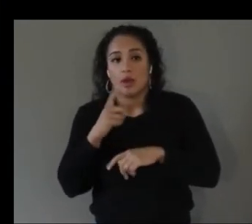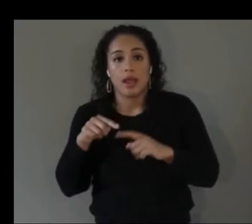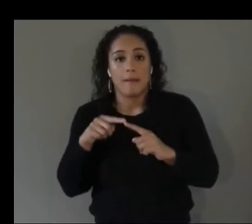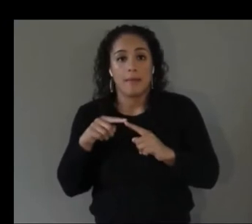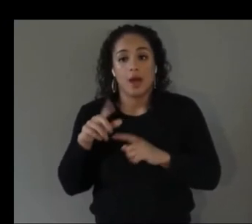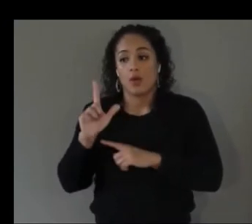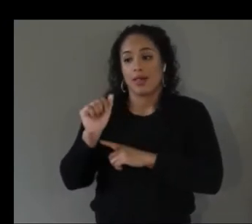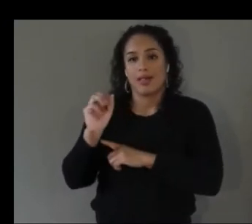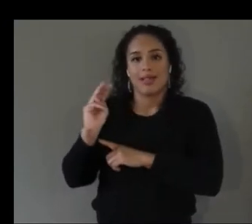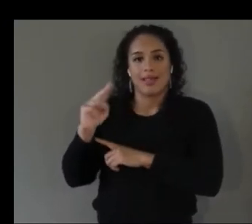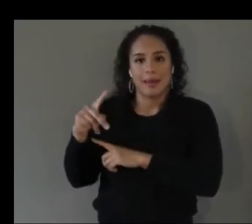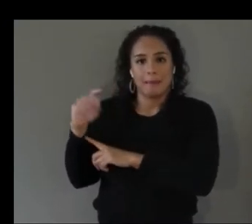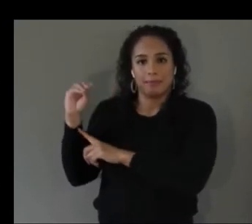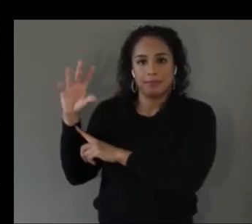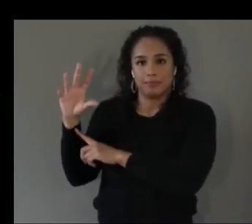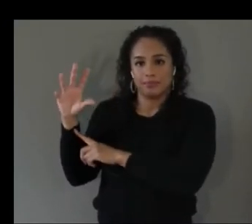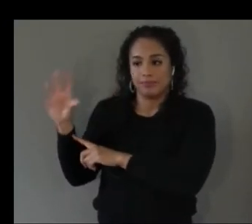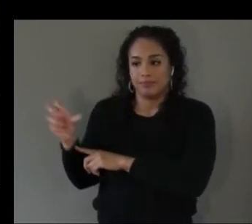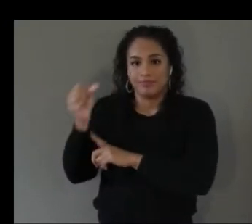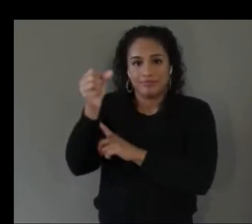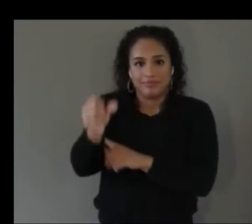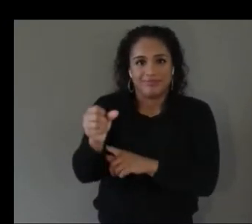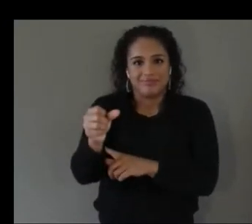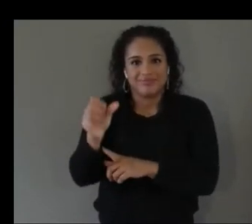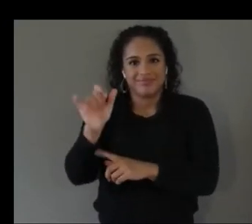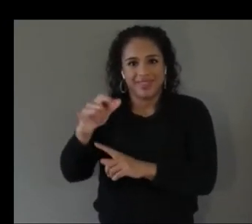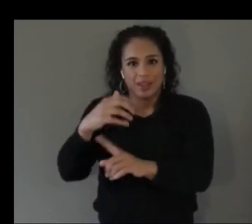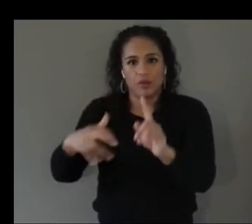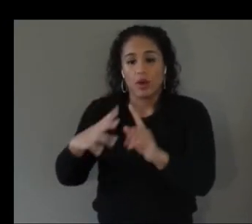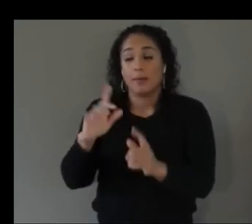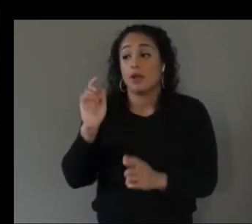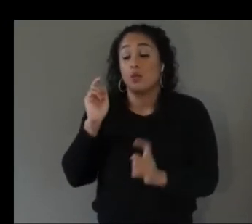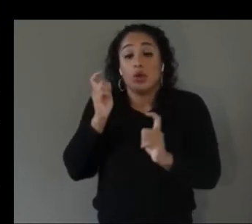and it would give you a few options on where you could place it so for instance would you like to